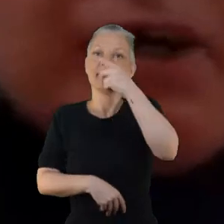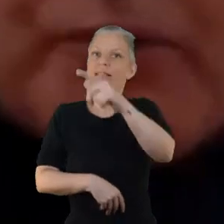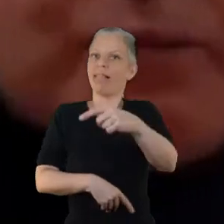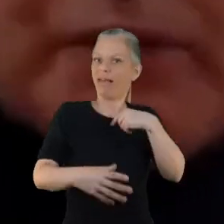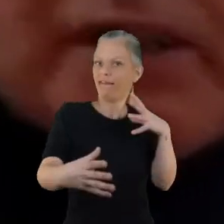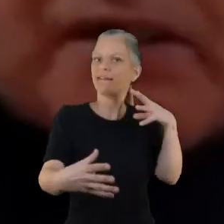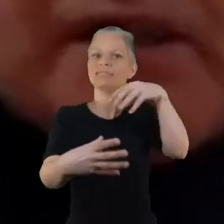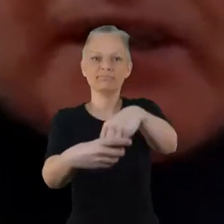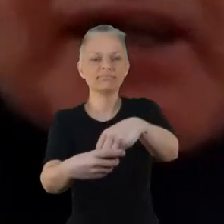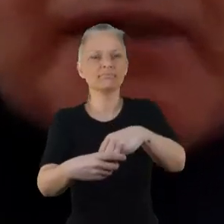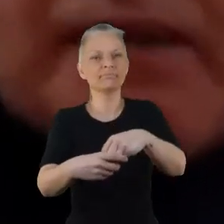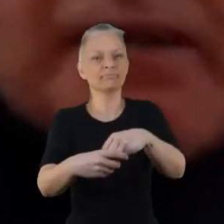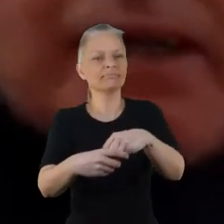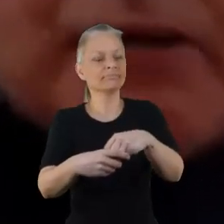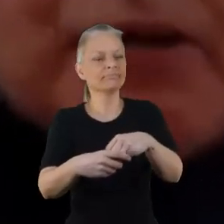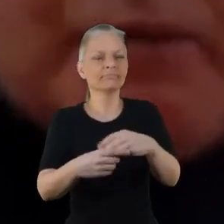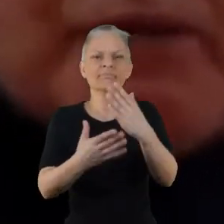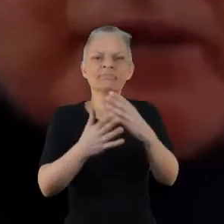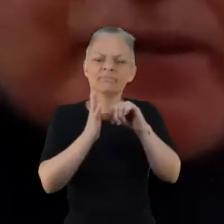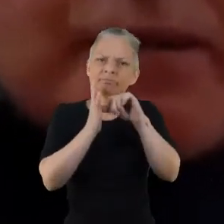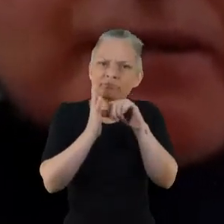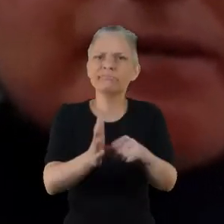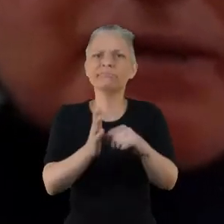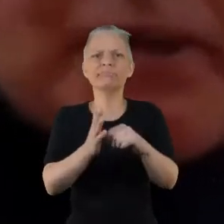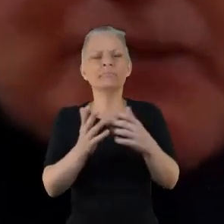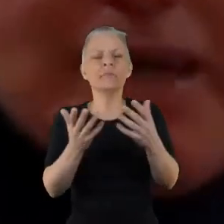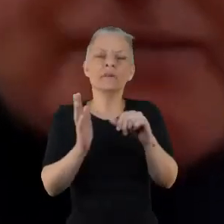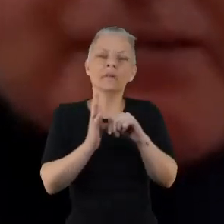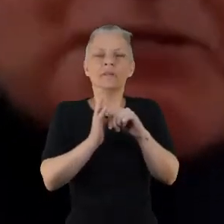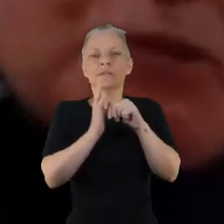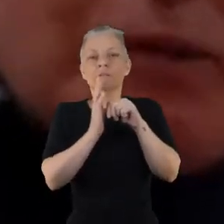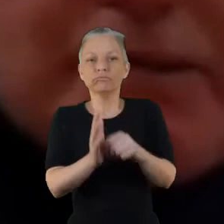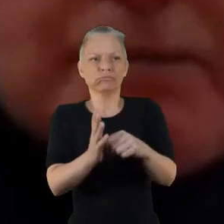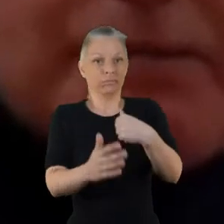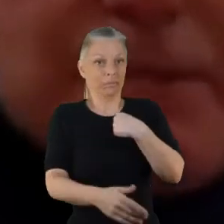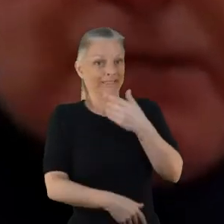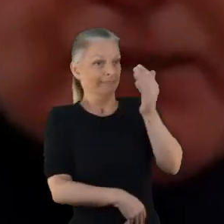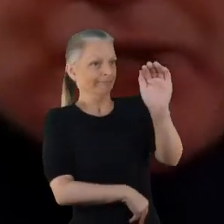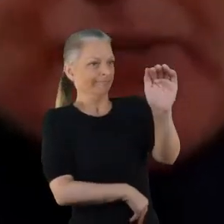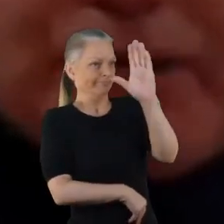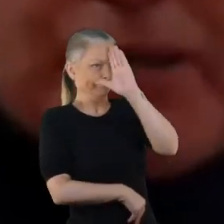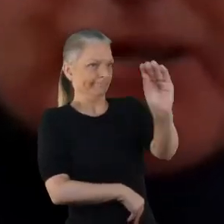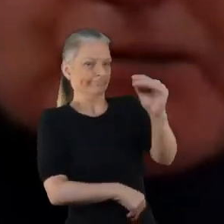Just to help people because it's hard to start to talk about mental health. Especially men don't talk about it the same as women do.